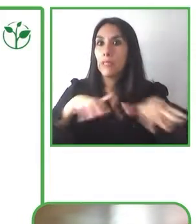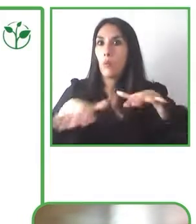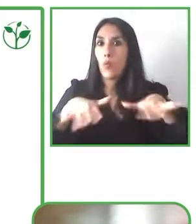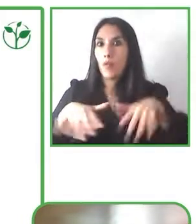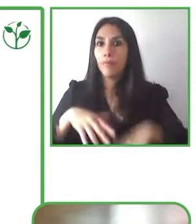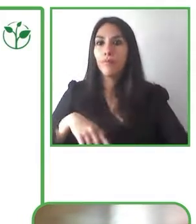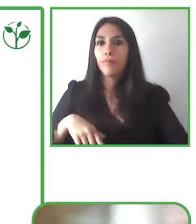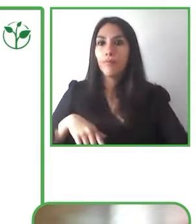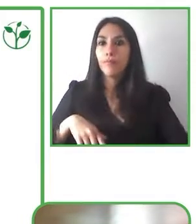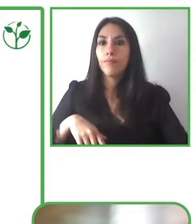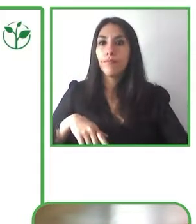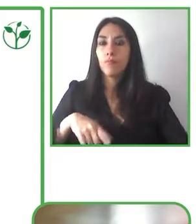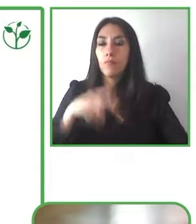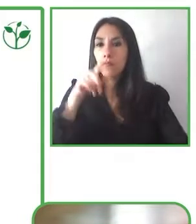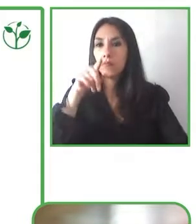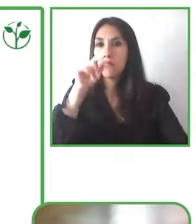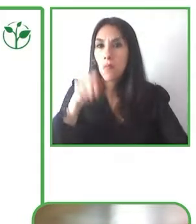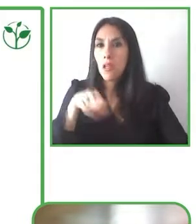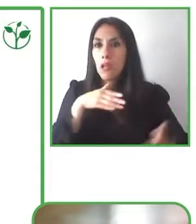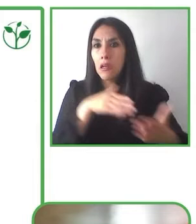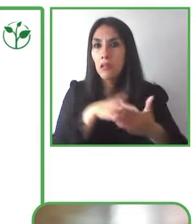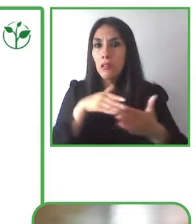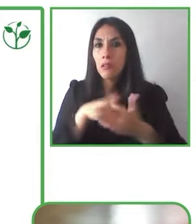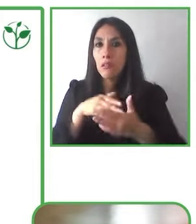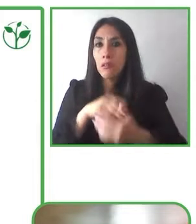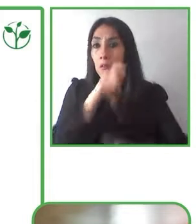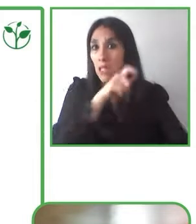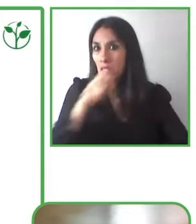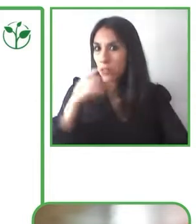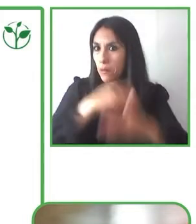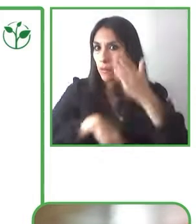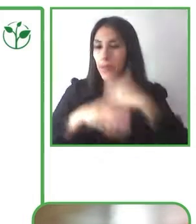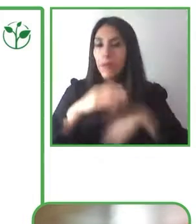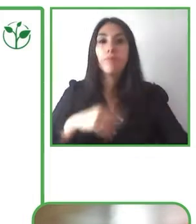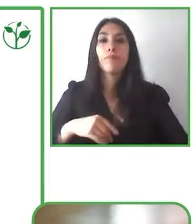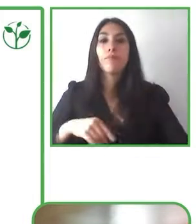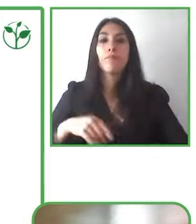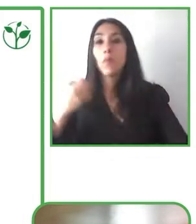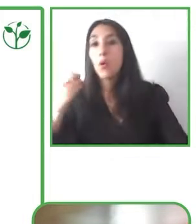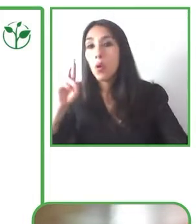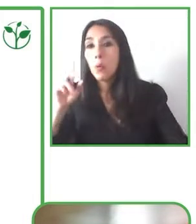this is also the people with disabilities can appreciate the arts.